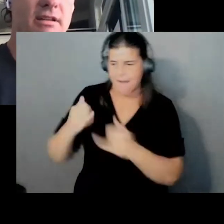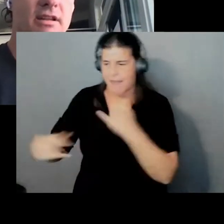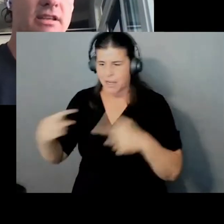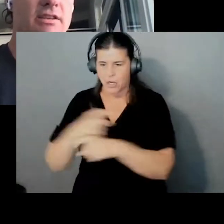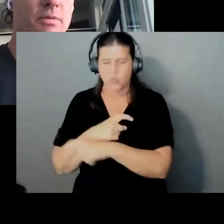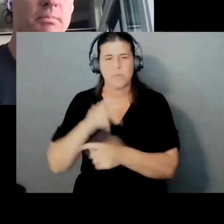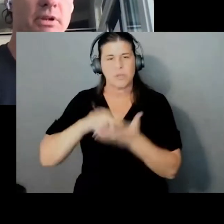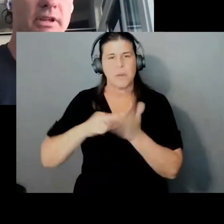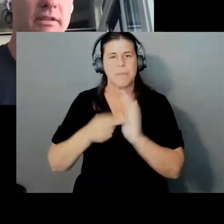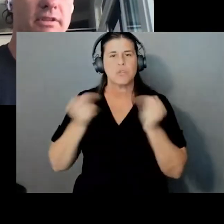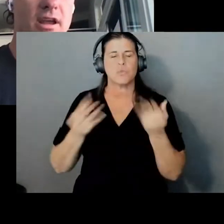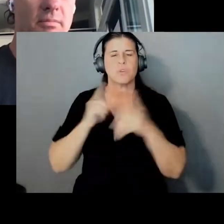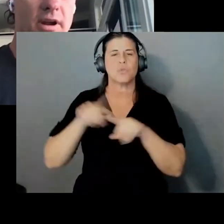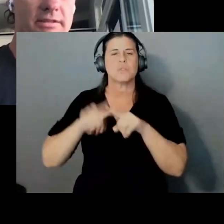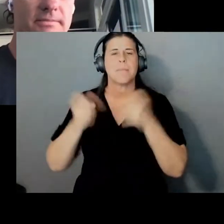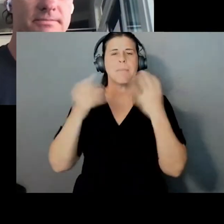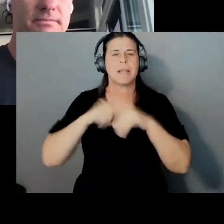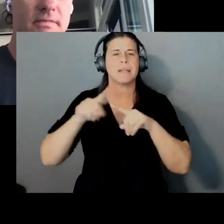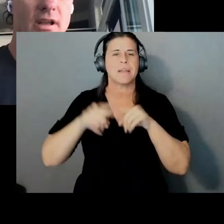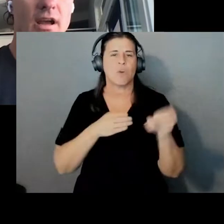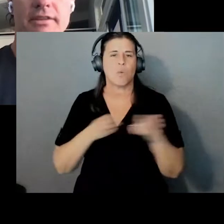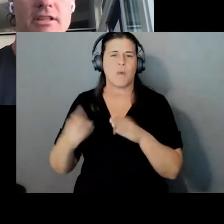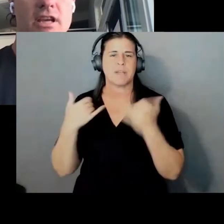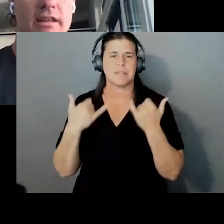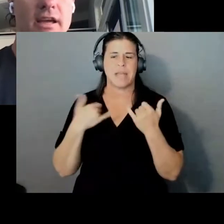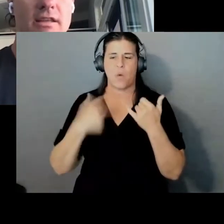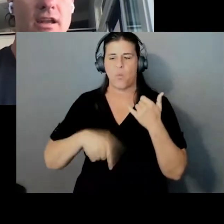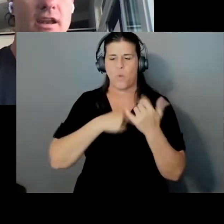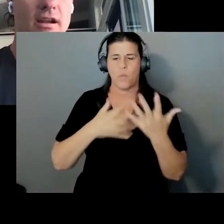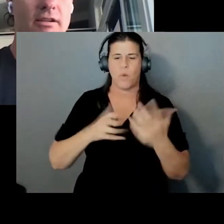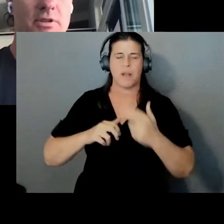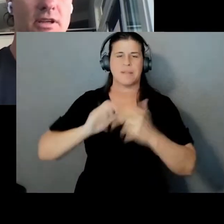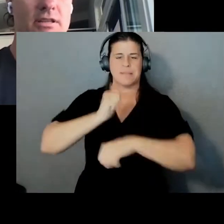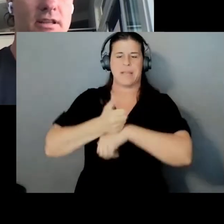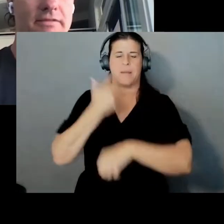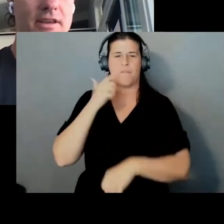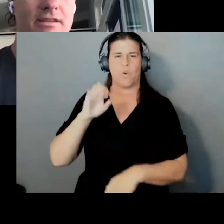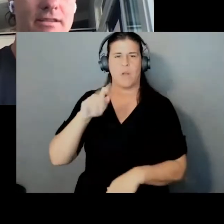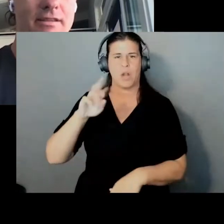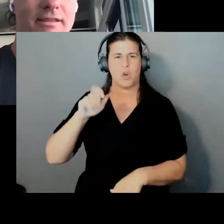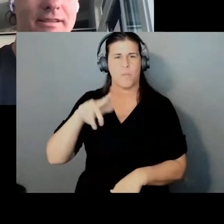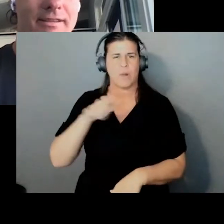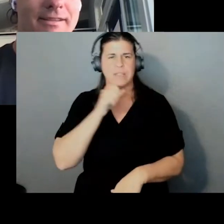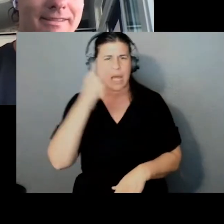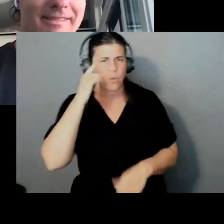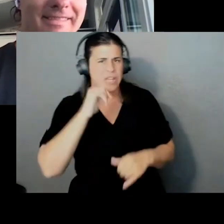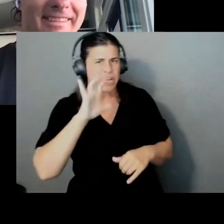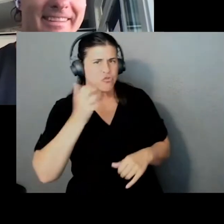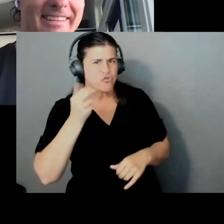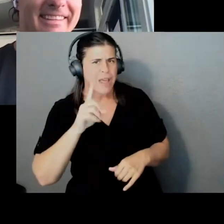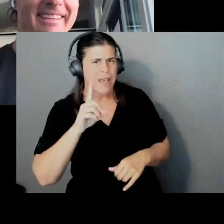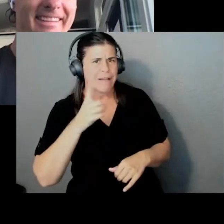and in this case, we're building it for the enterprise. I don't think Chad liked end-to-end encryption. He just left us. That's okay.